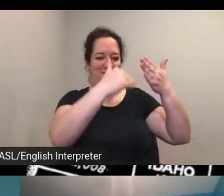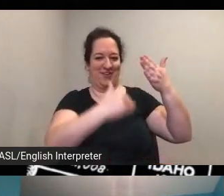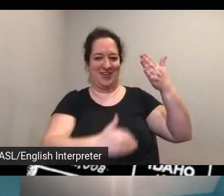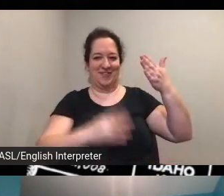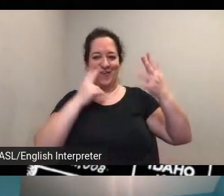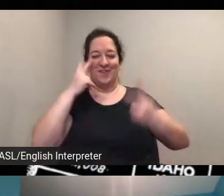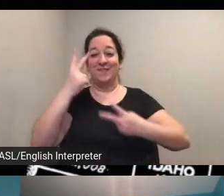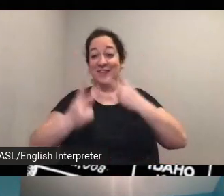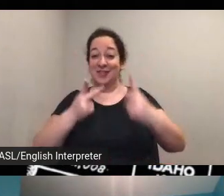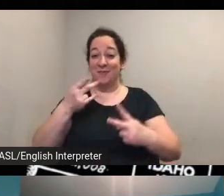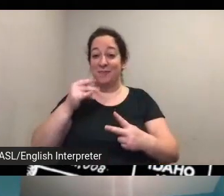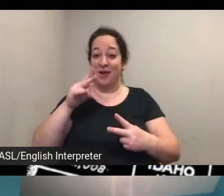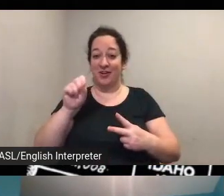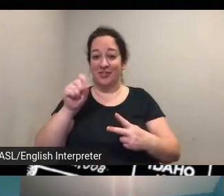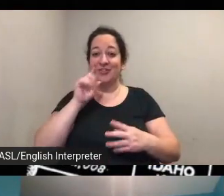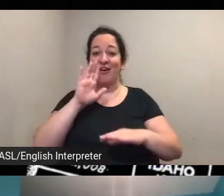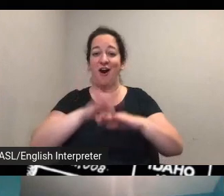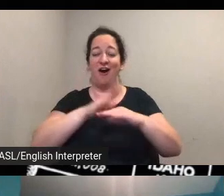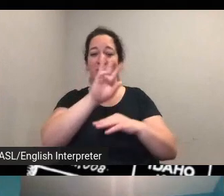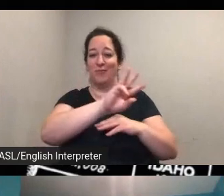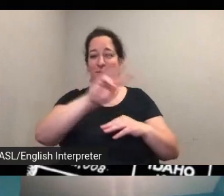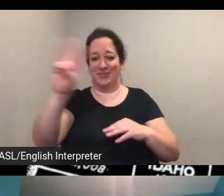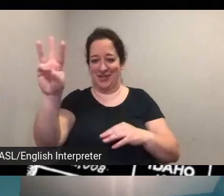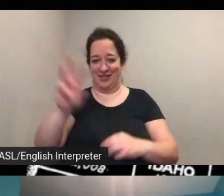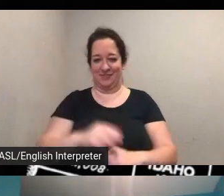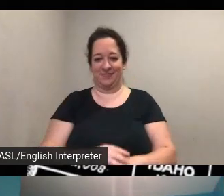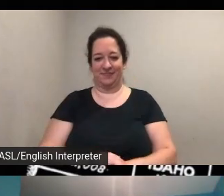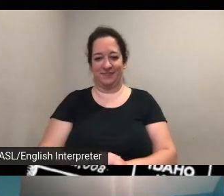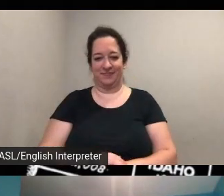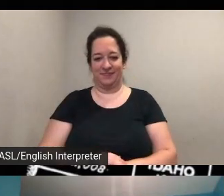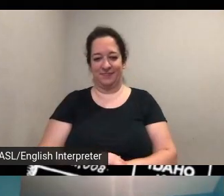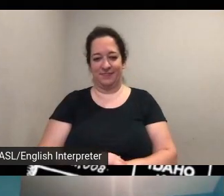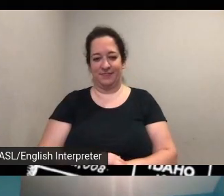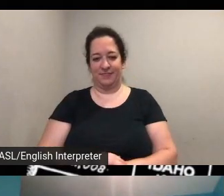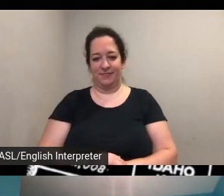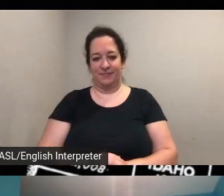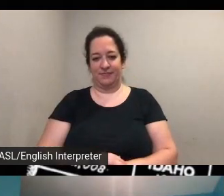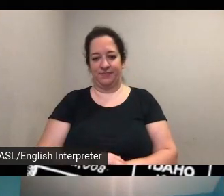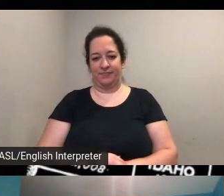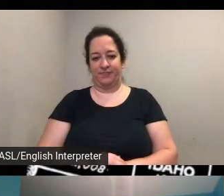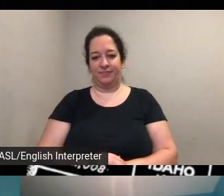park service site um so i think i'd like now we're about